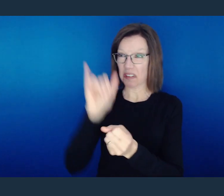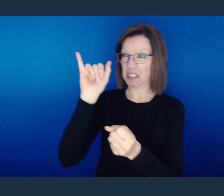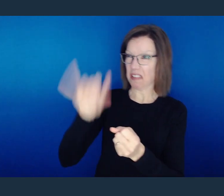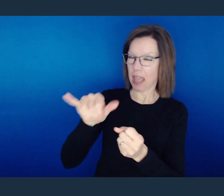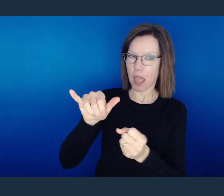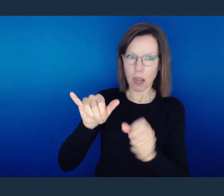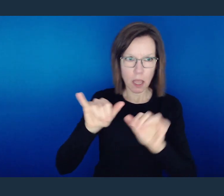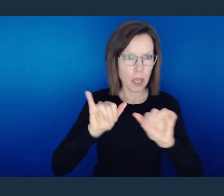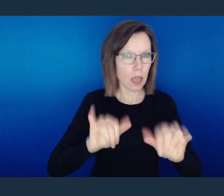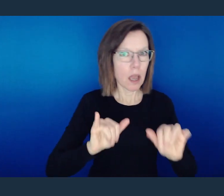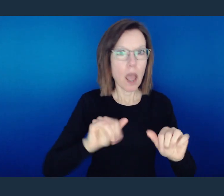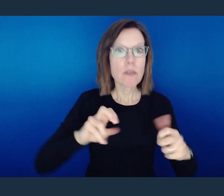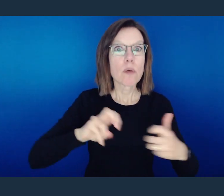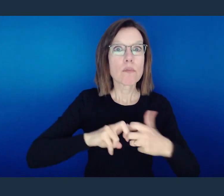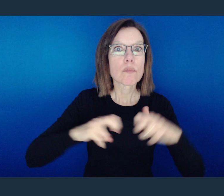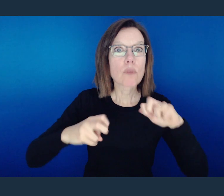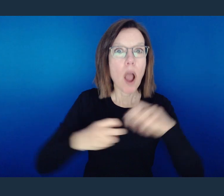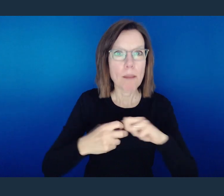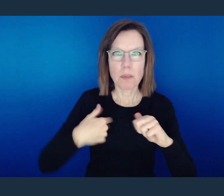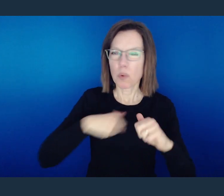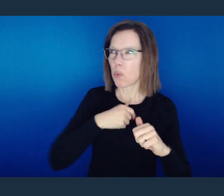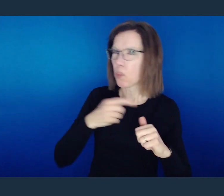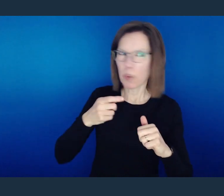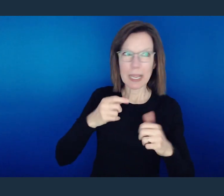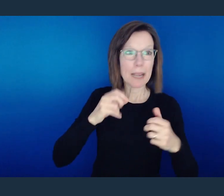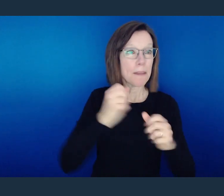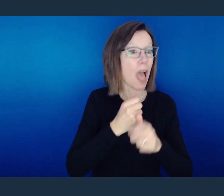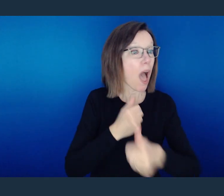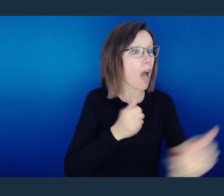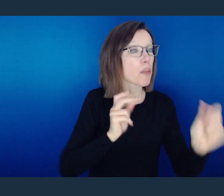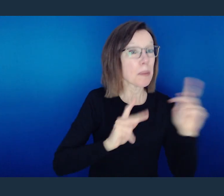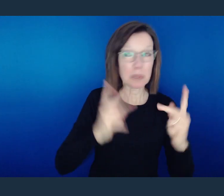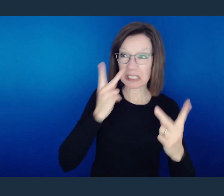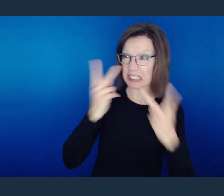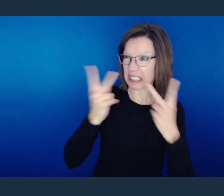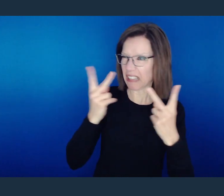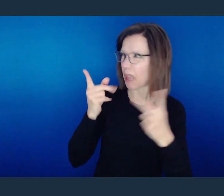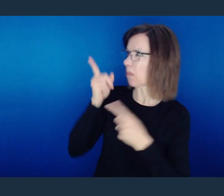And the problem with that is, is that we then have blasphemed or we've caused others to